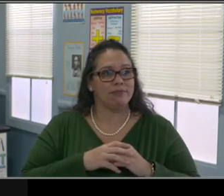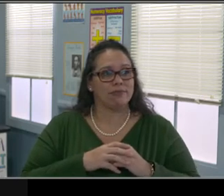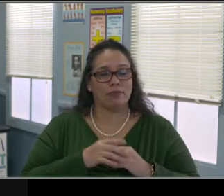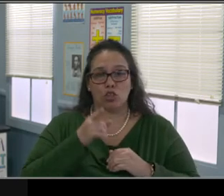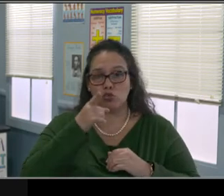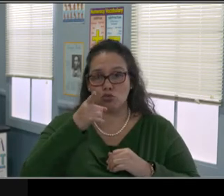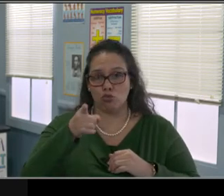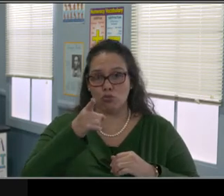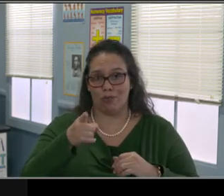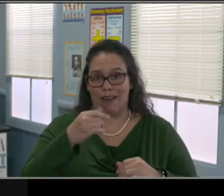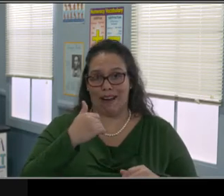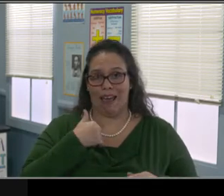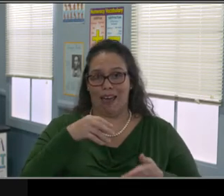So give me one second.